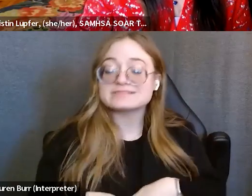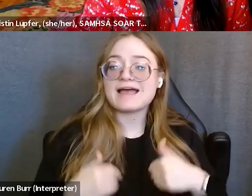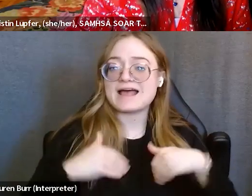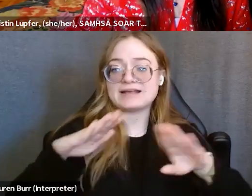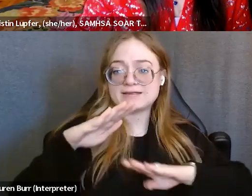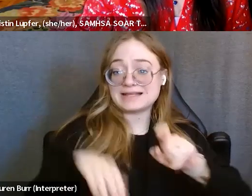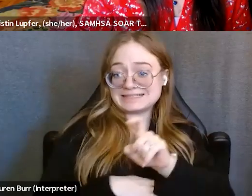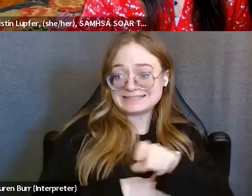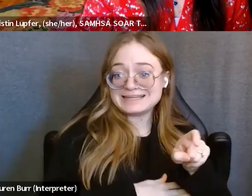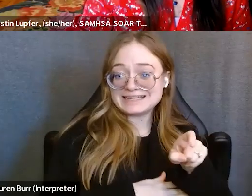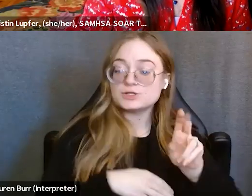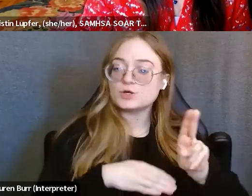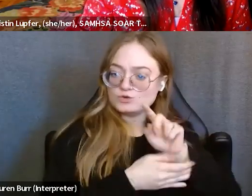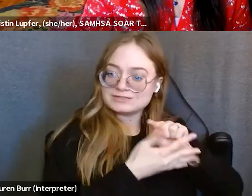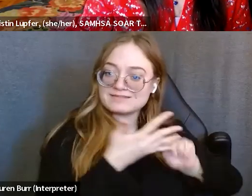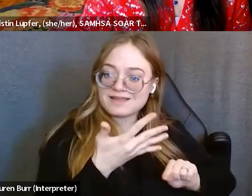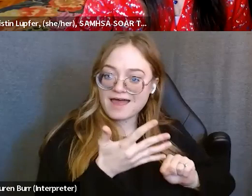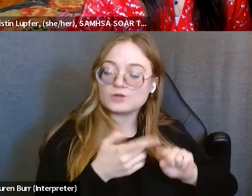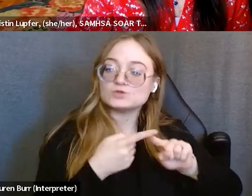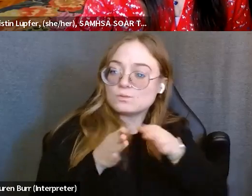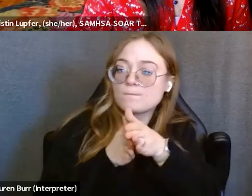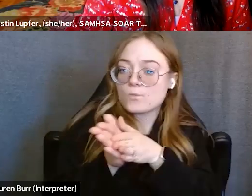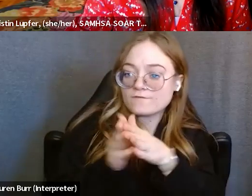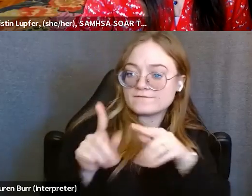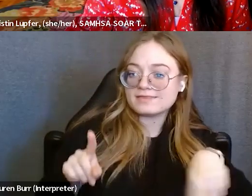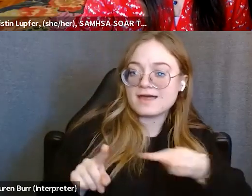as motivation. We can't do that ethically,